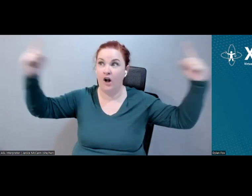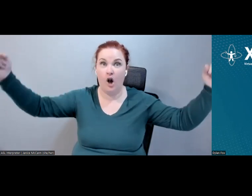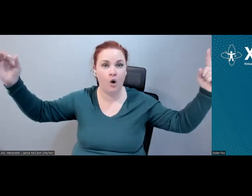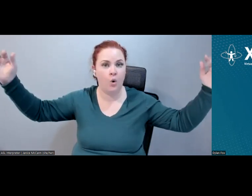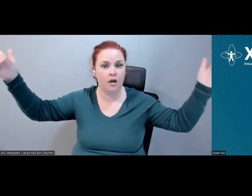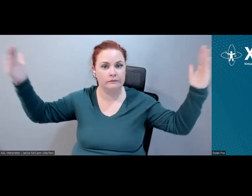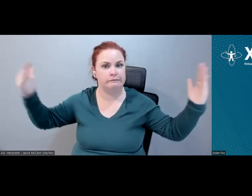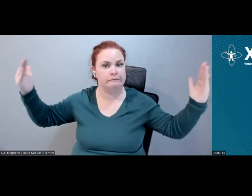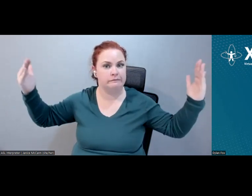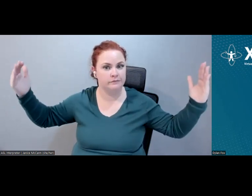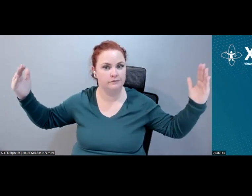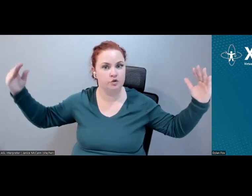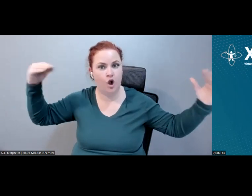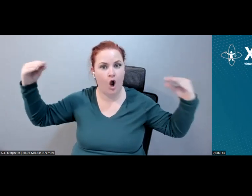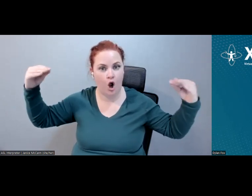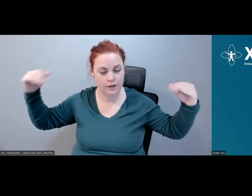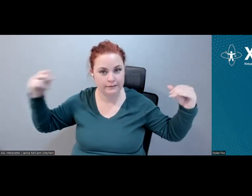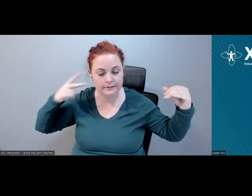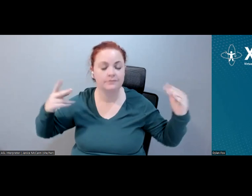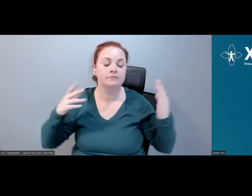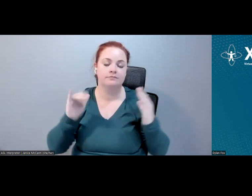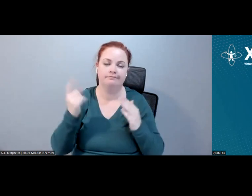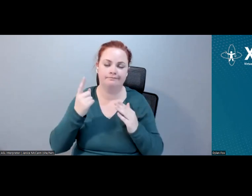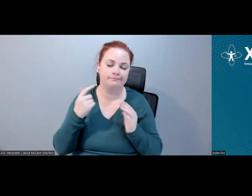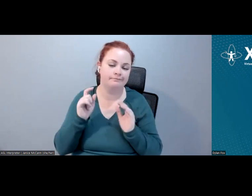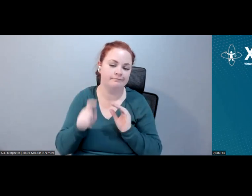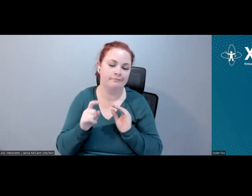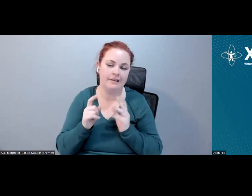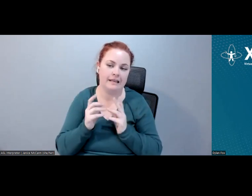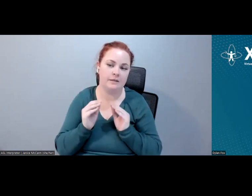where the speaker is. And in some respects it will have to be